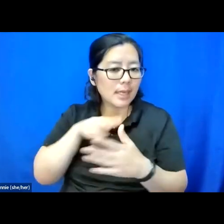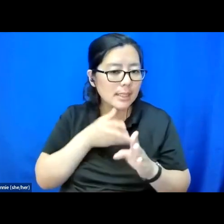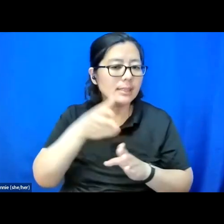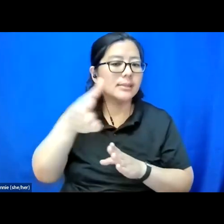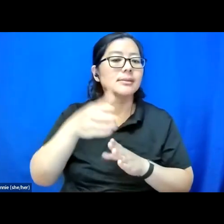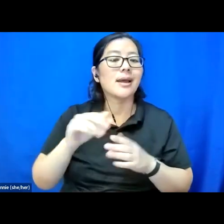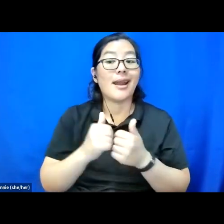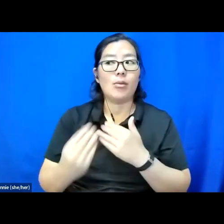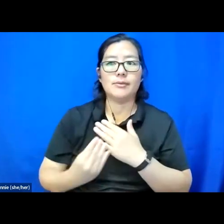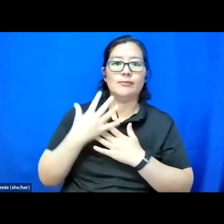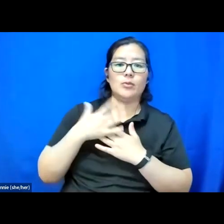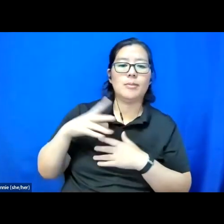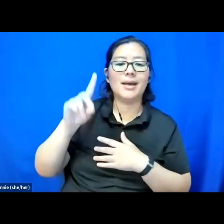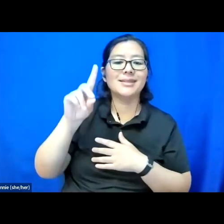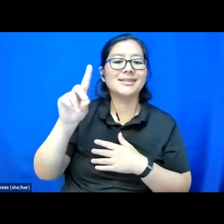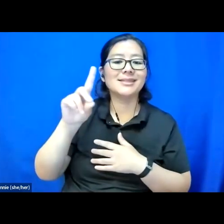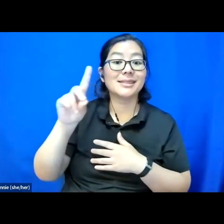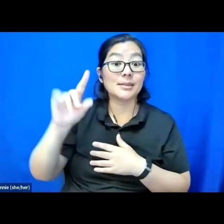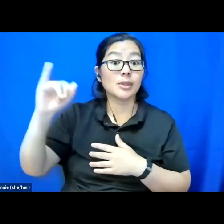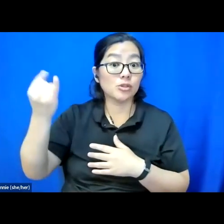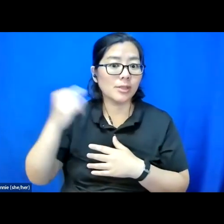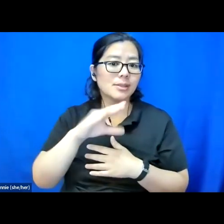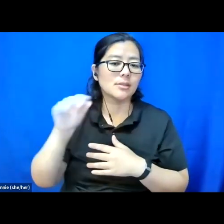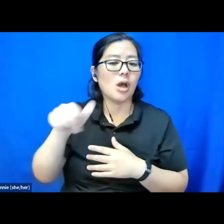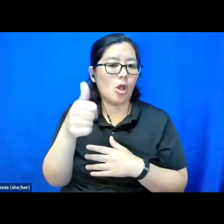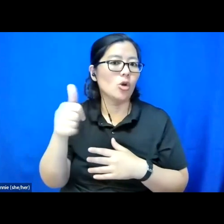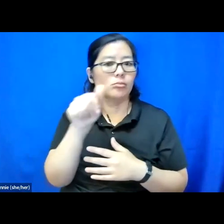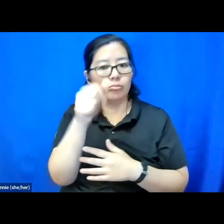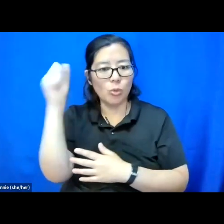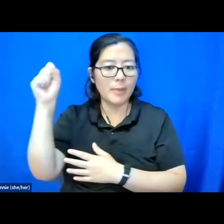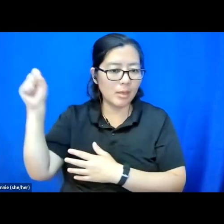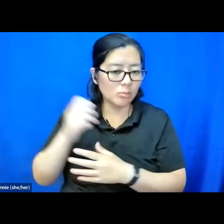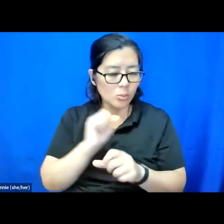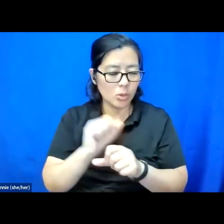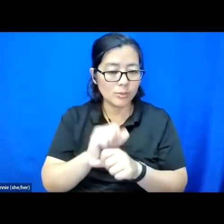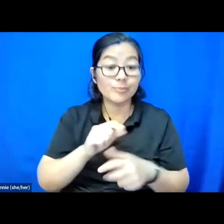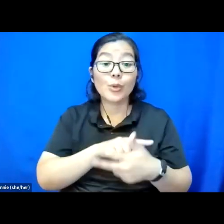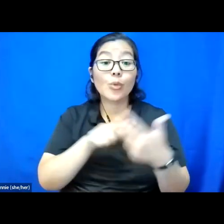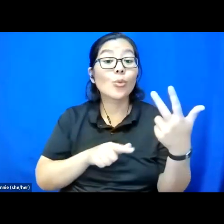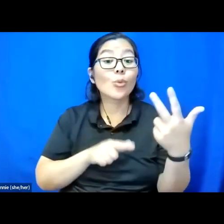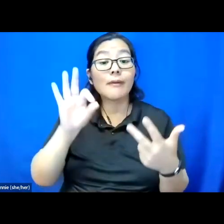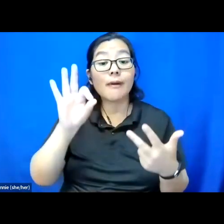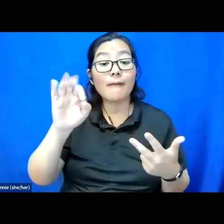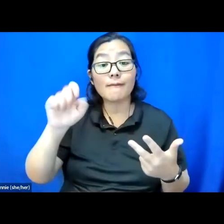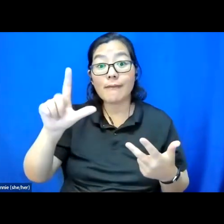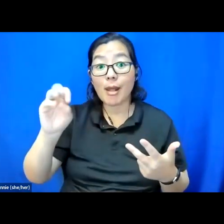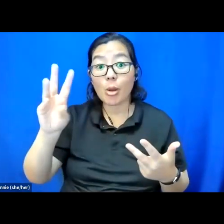by disability, justice, and other movement work. We've got three of our fellows who have volunteered to share